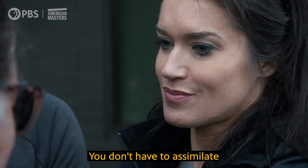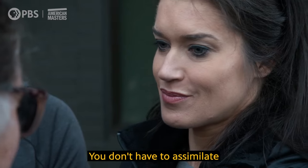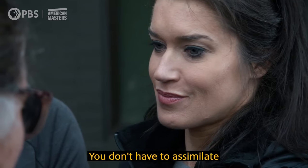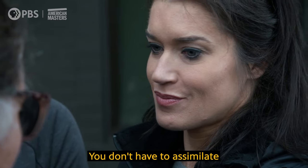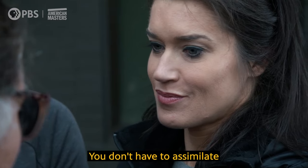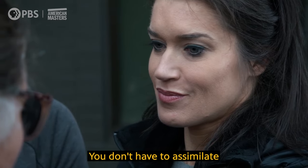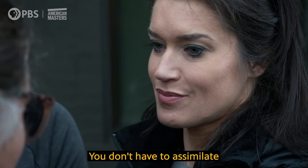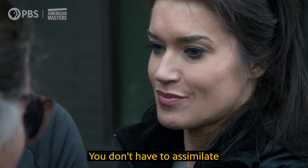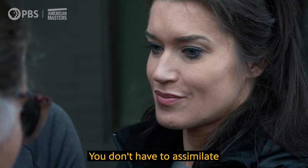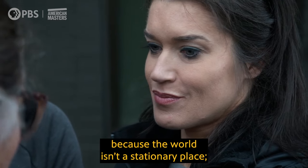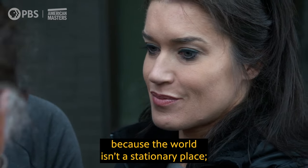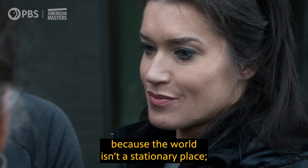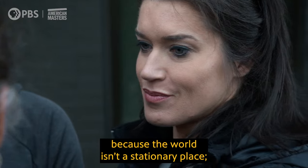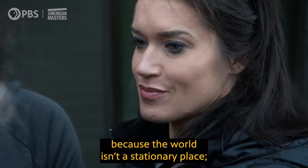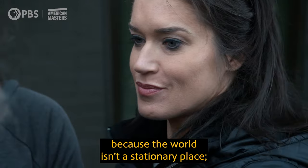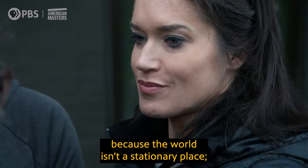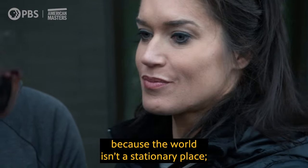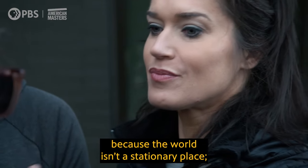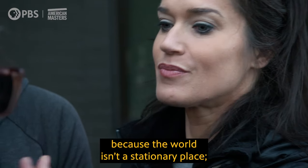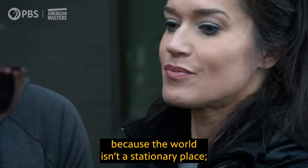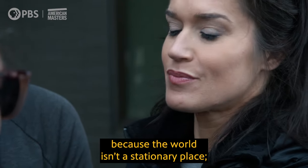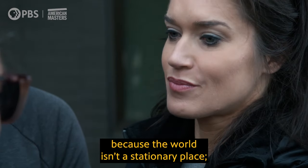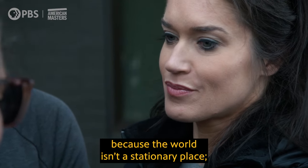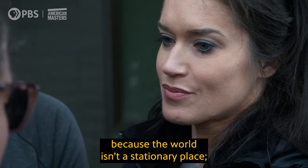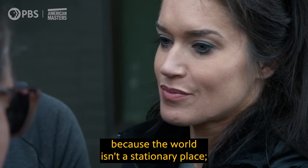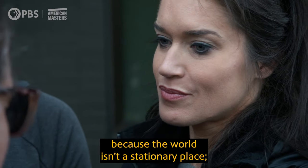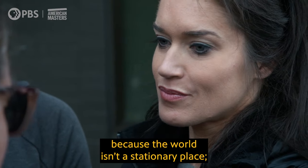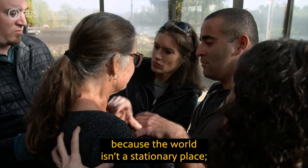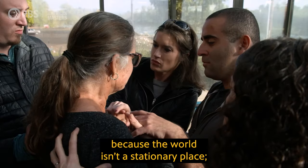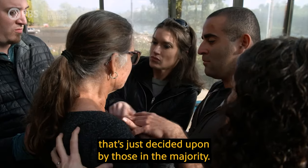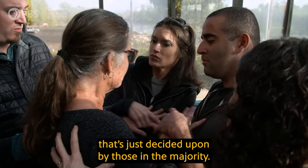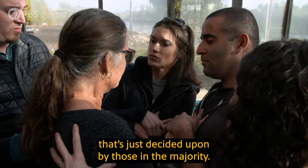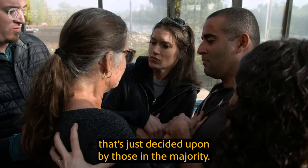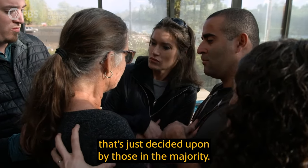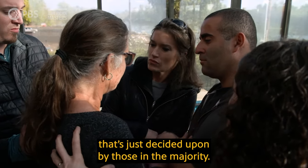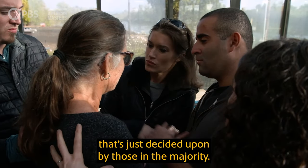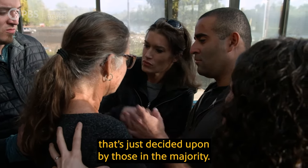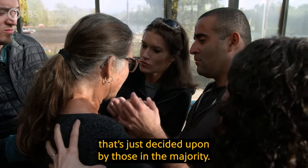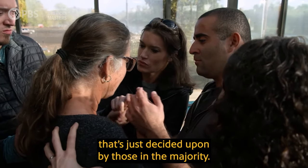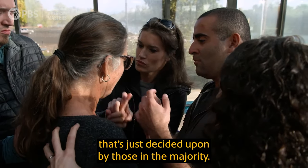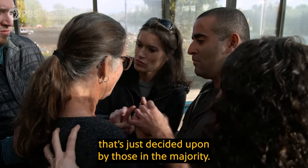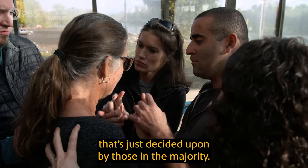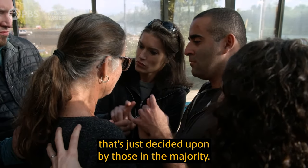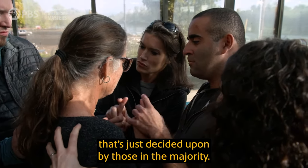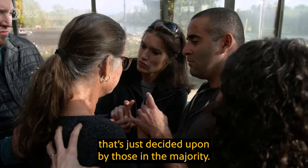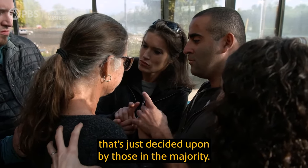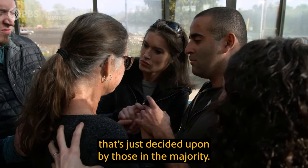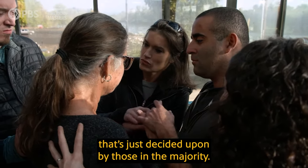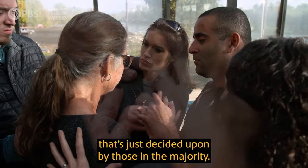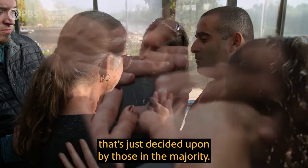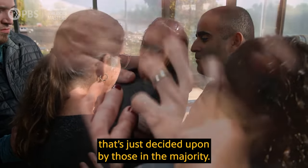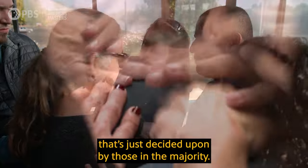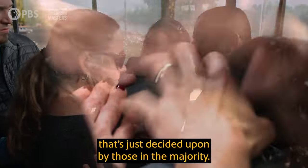You don't have to assimilate because the world isn’t a stationary place; that’s just decided upon by those in the majority.